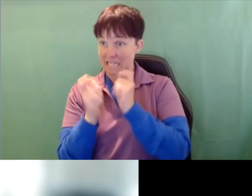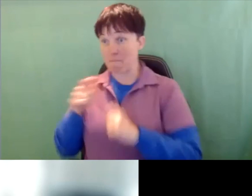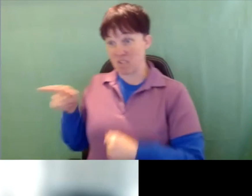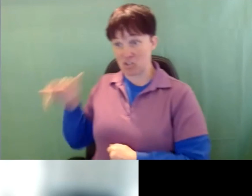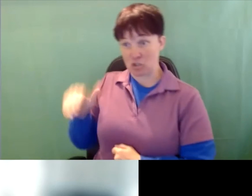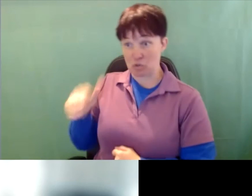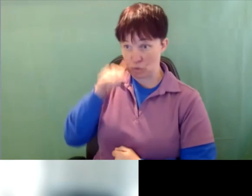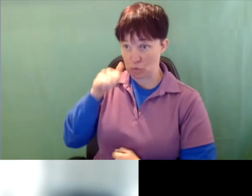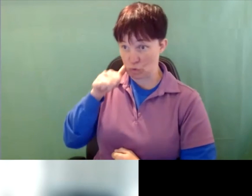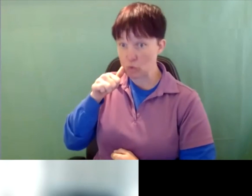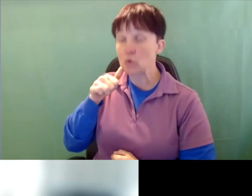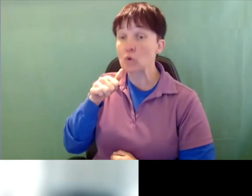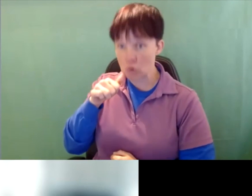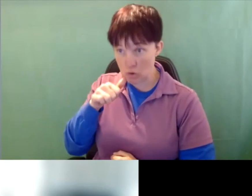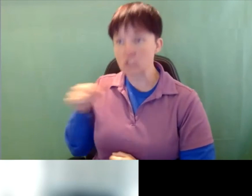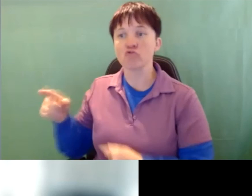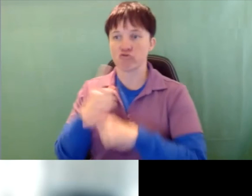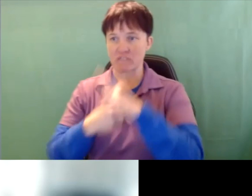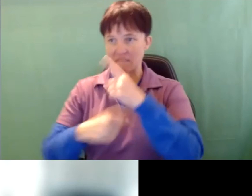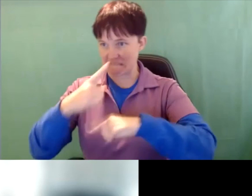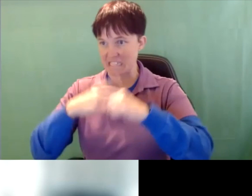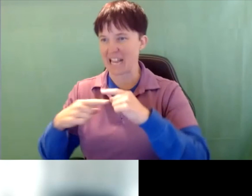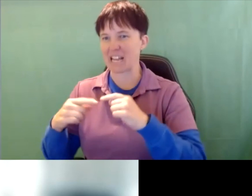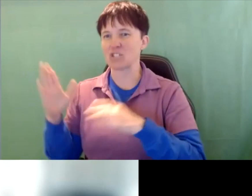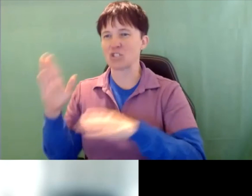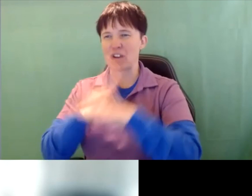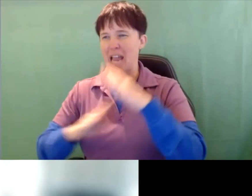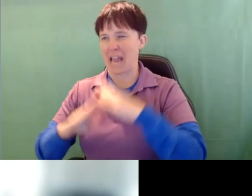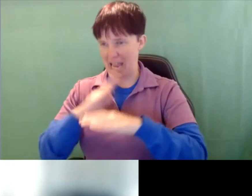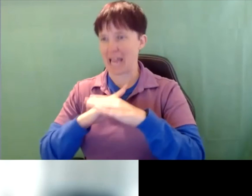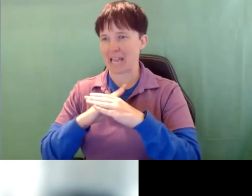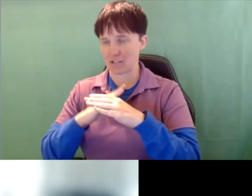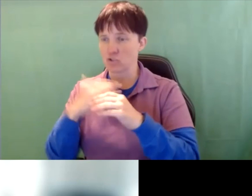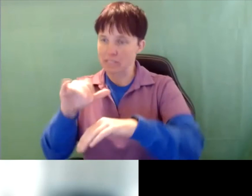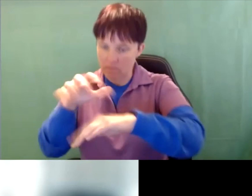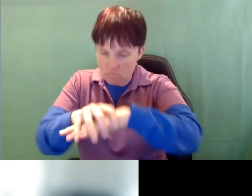when she signs she doesn't her hands are still connected to her intervener, and they have